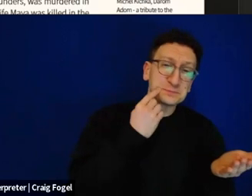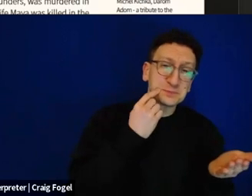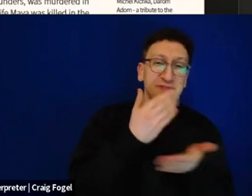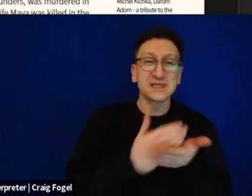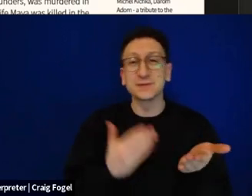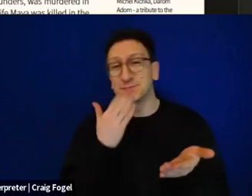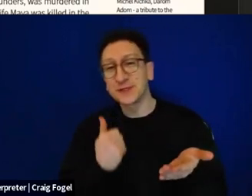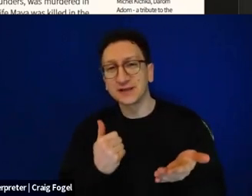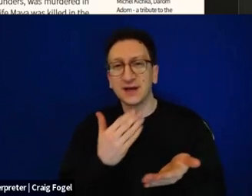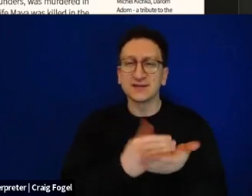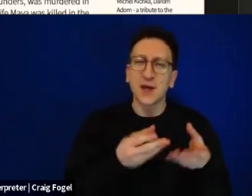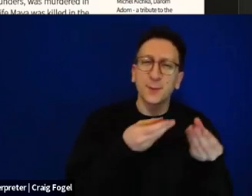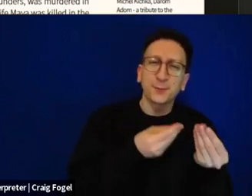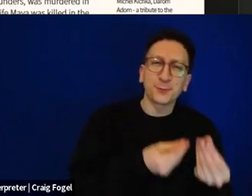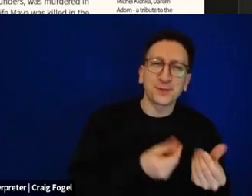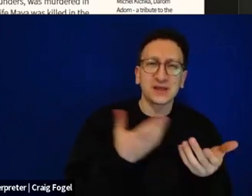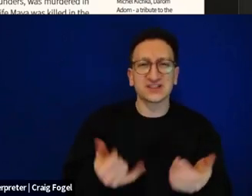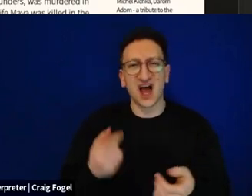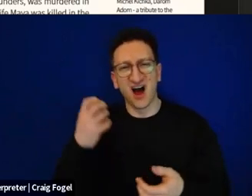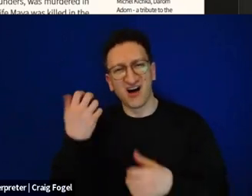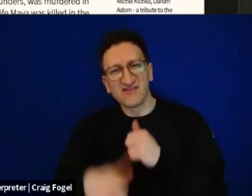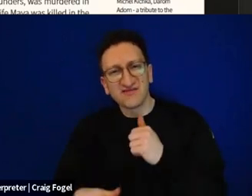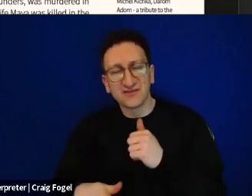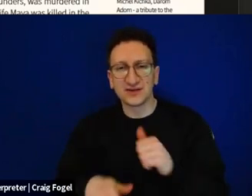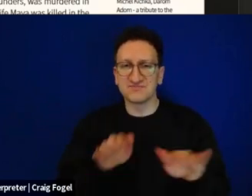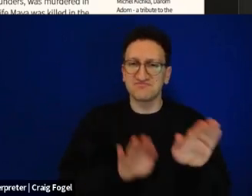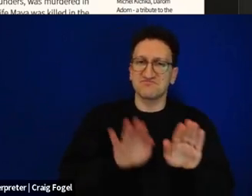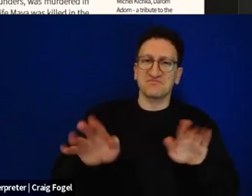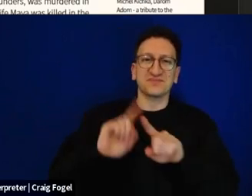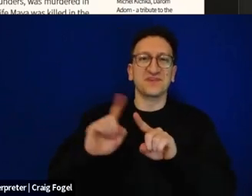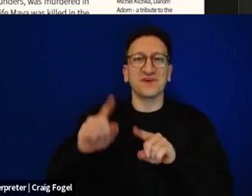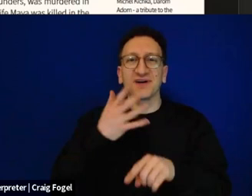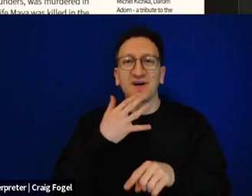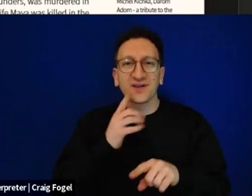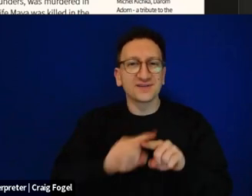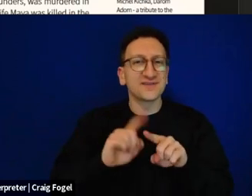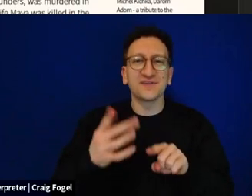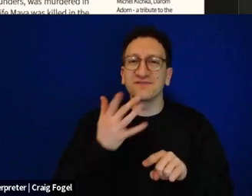some hard and some juicy. Each fruit brings its own flavor, colors, and texture. Together they create something new,